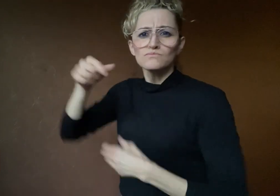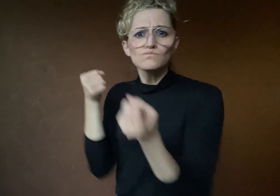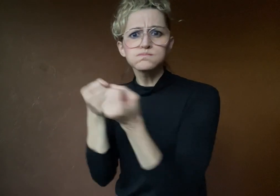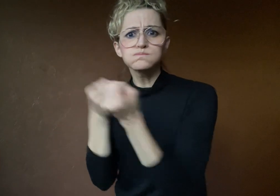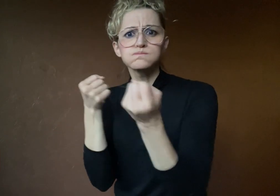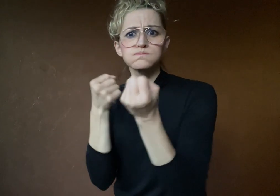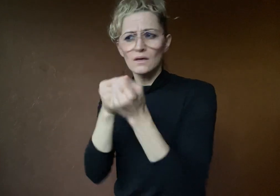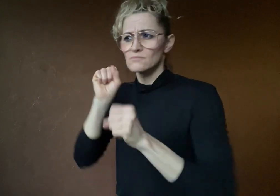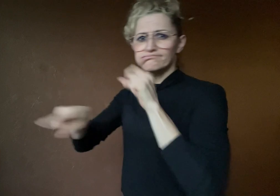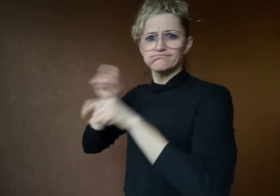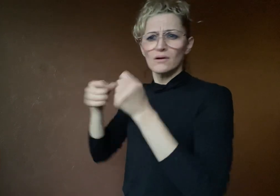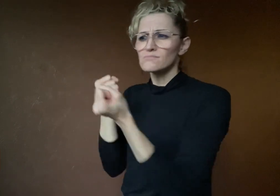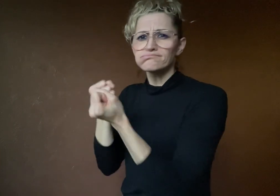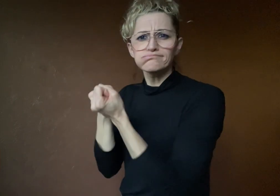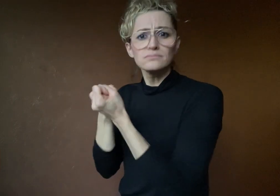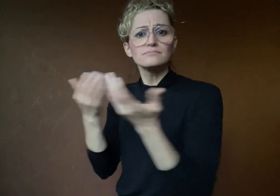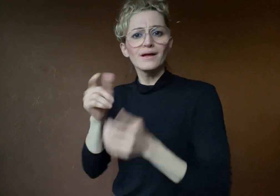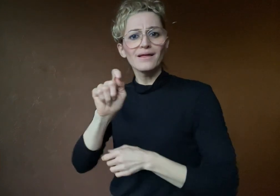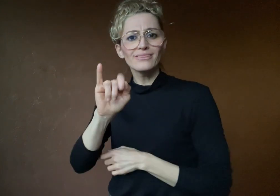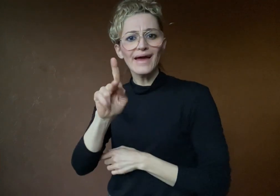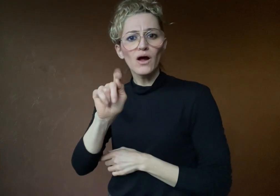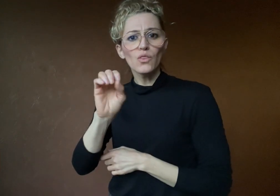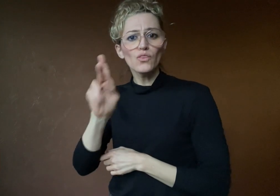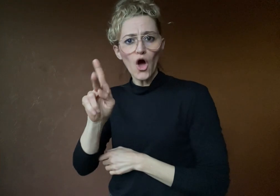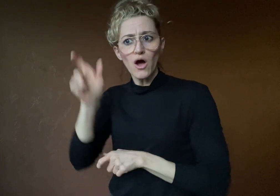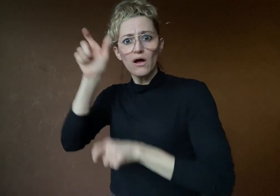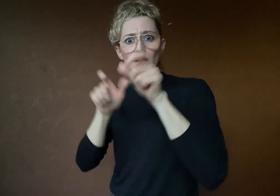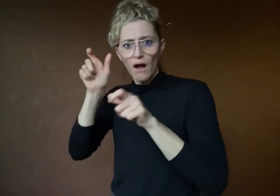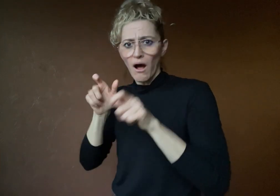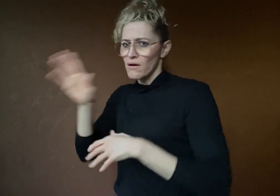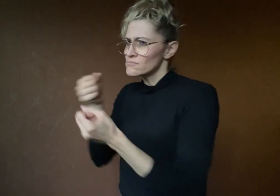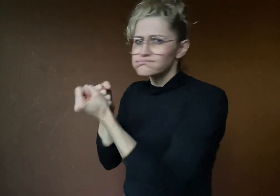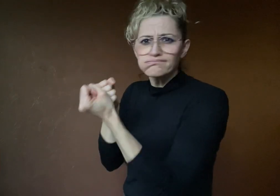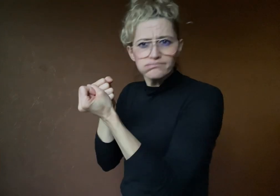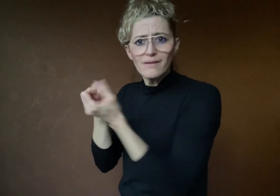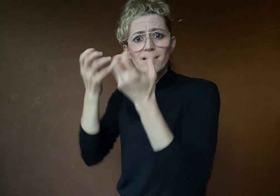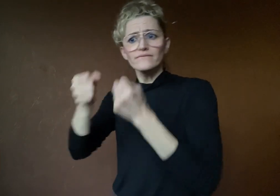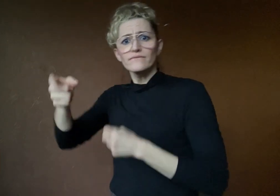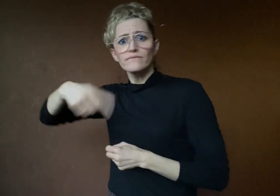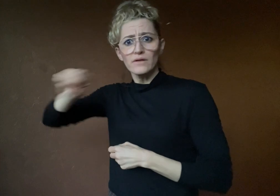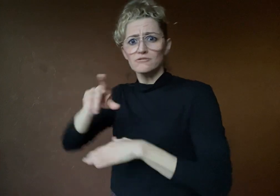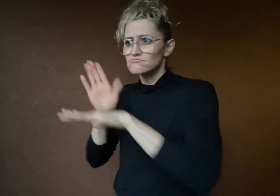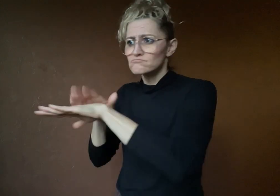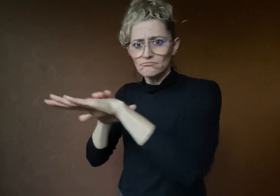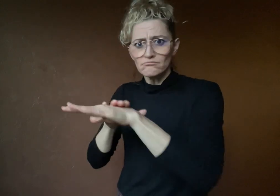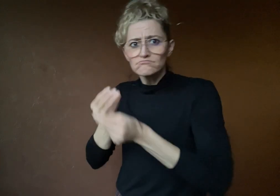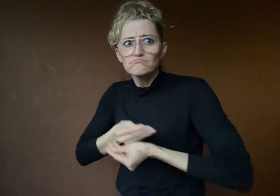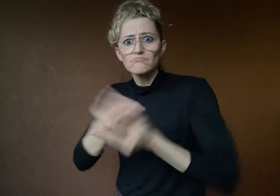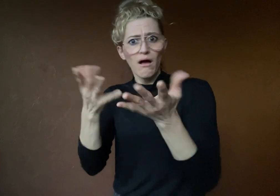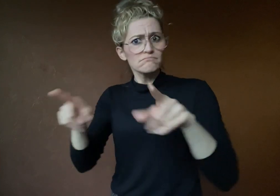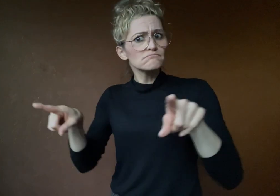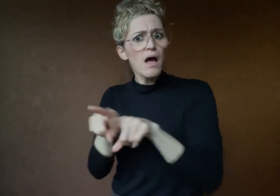some who shared their experiences of photographers editing